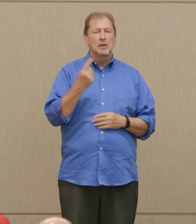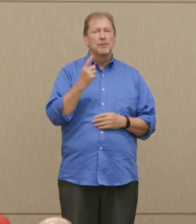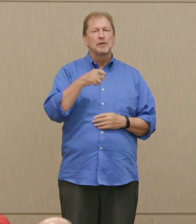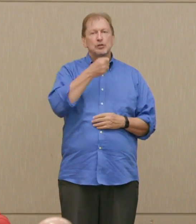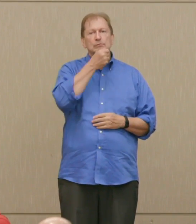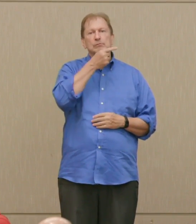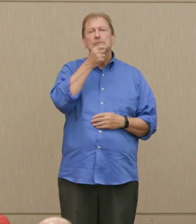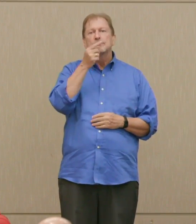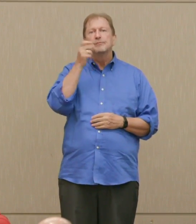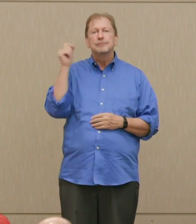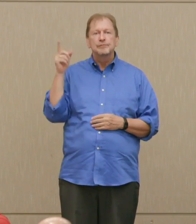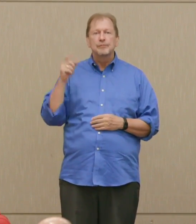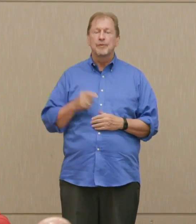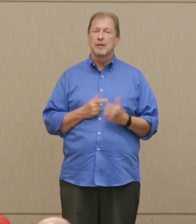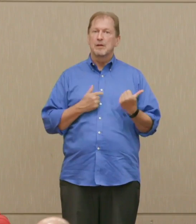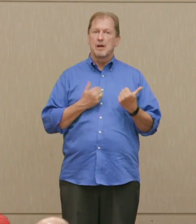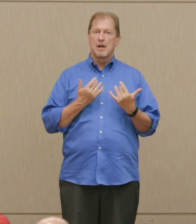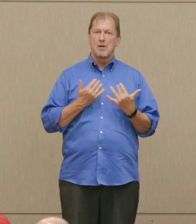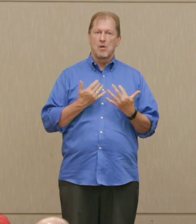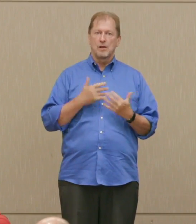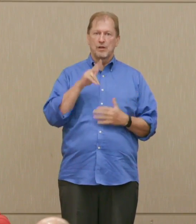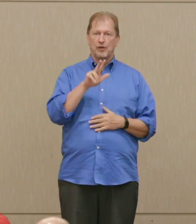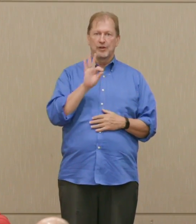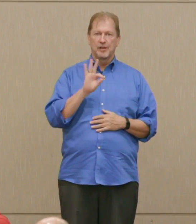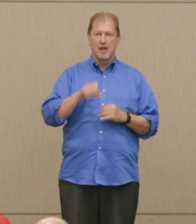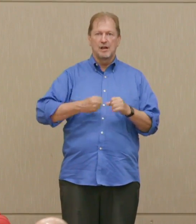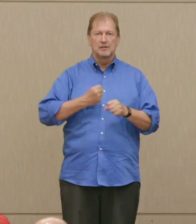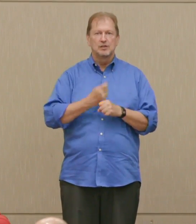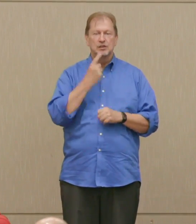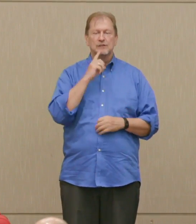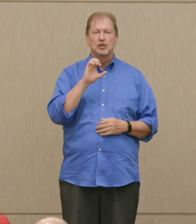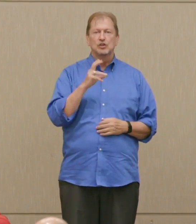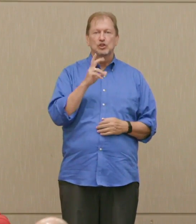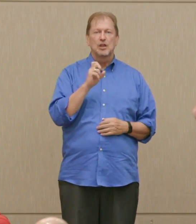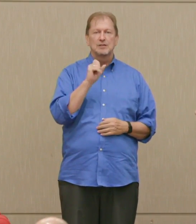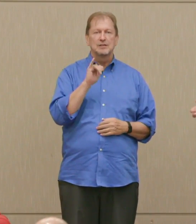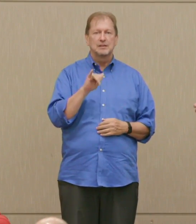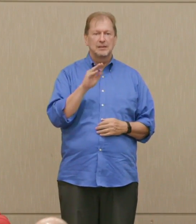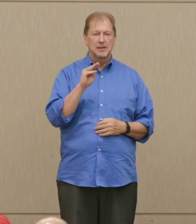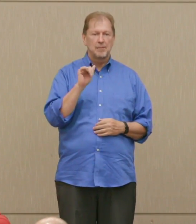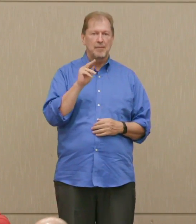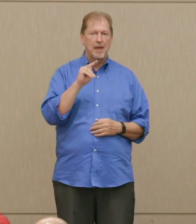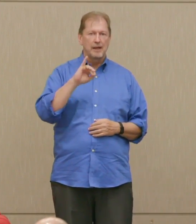I waited 39 years for Chelsea Manning to do something comparable, to do what was comparable.